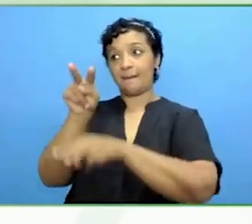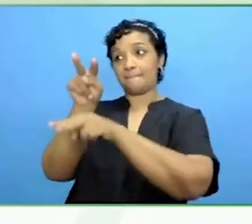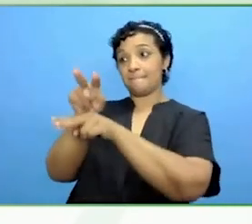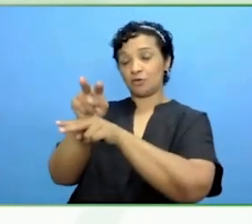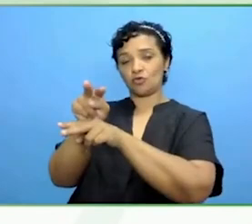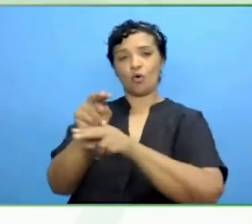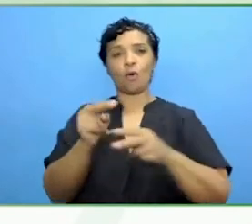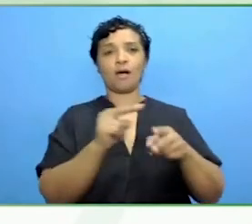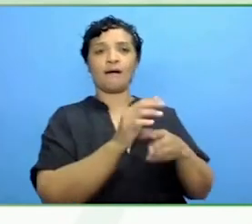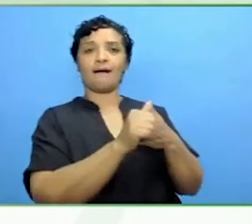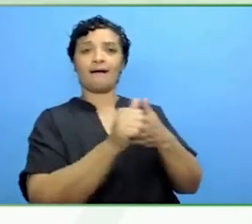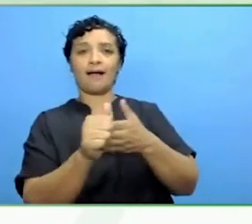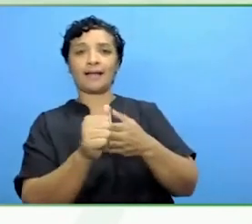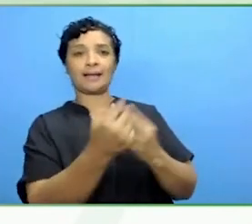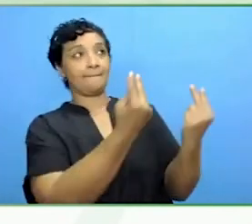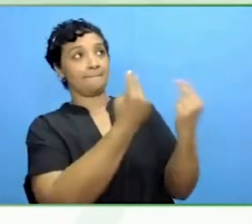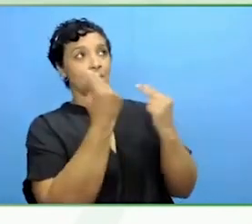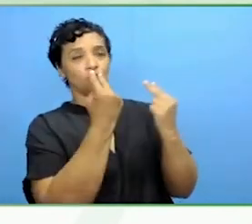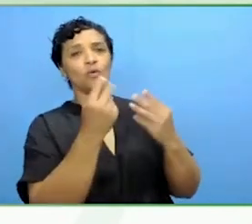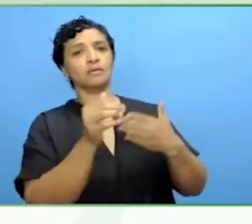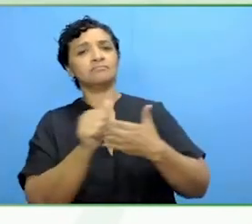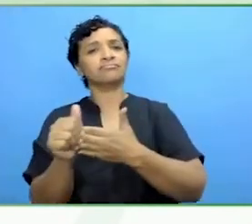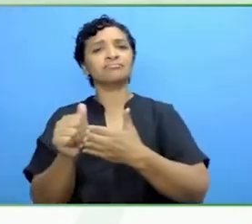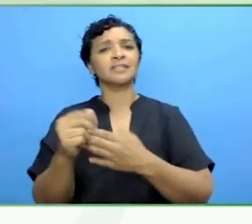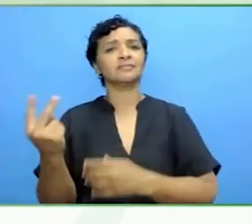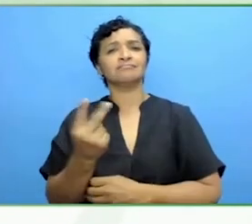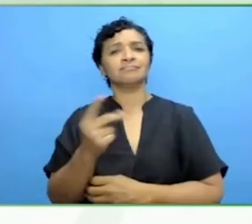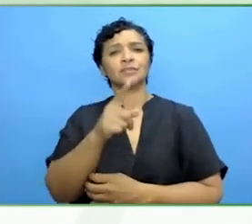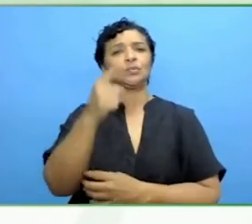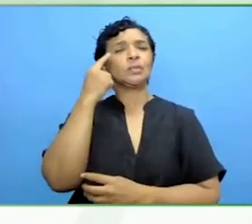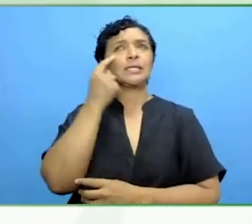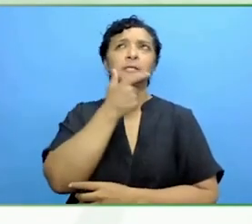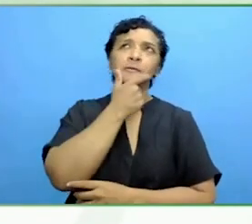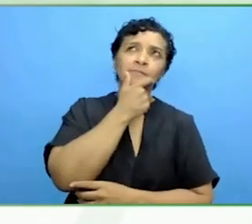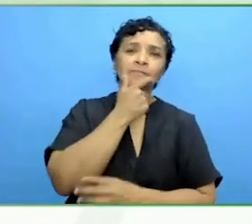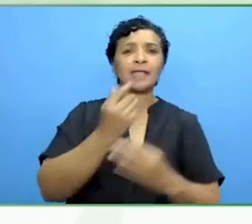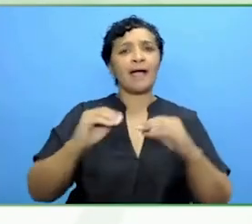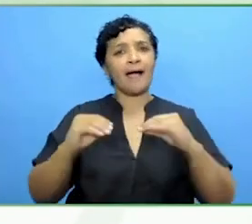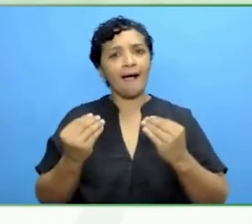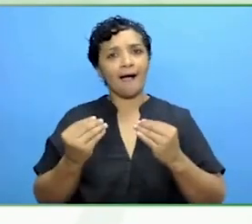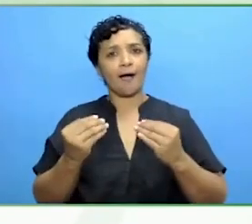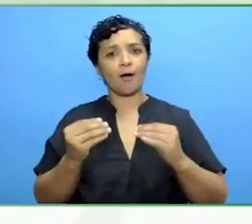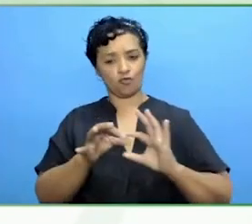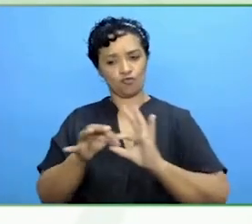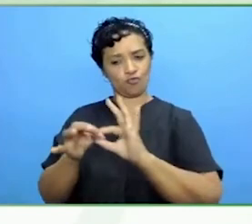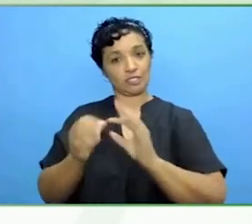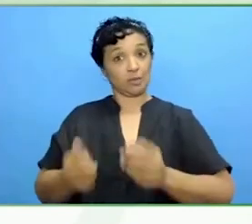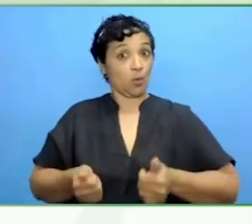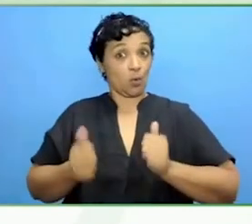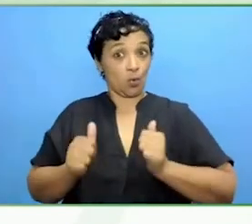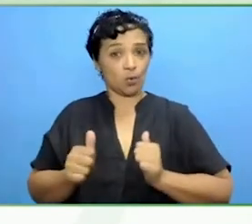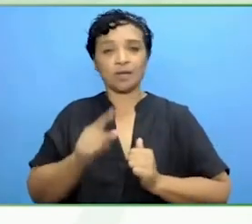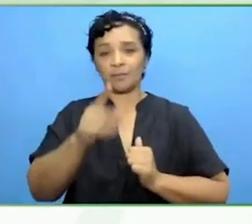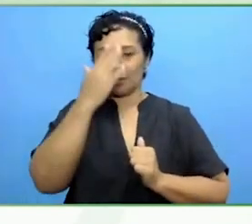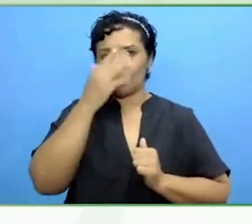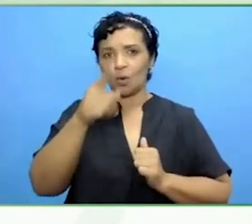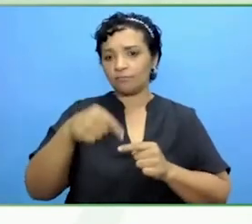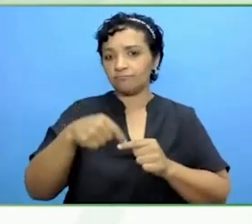mentoring, what are some of the qualities which will make it a great relationship? I know you have a key event coming up tomorrow if you want to tell us